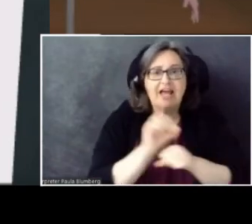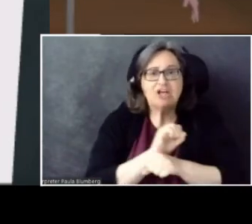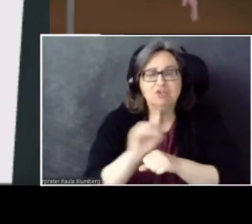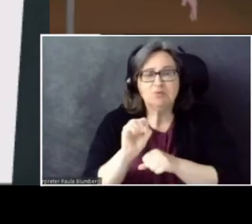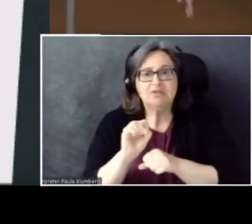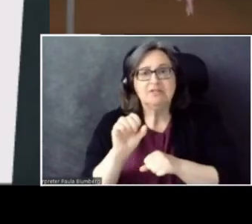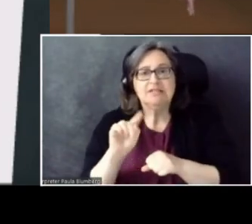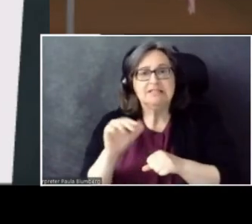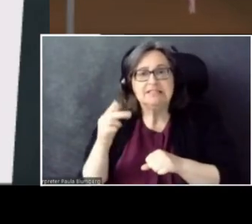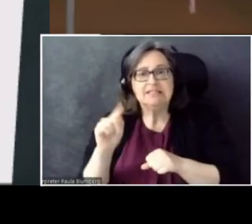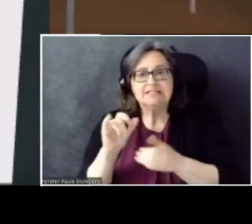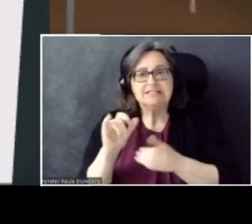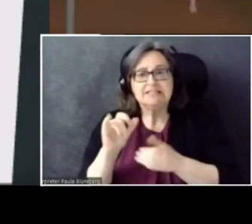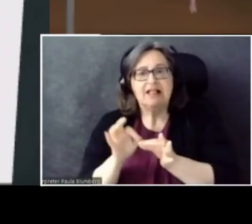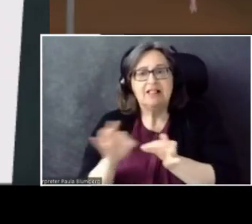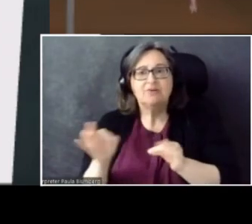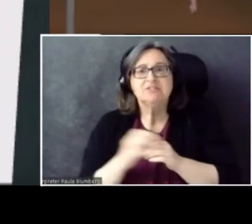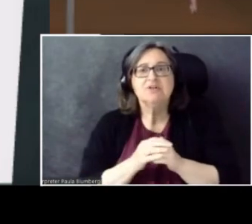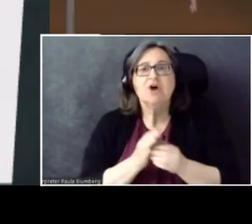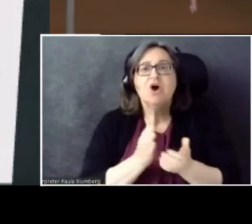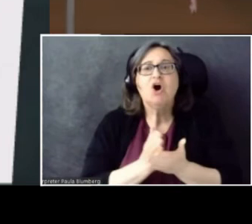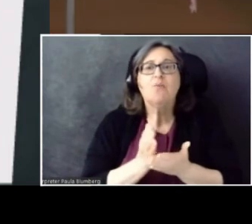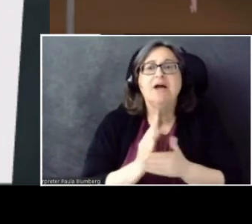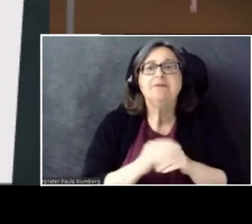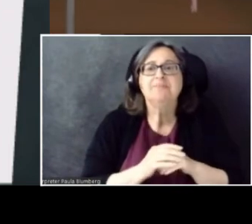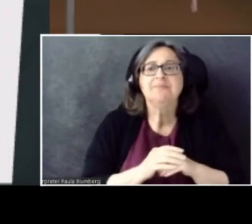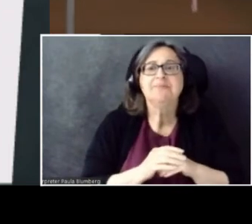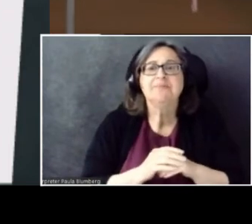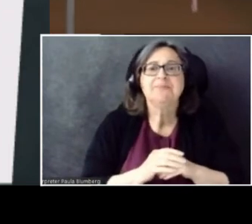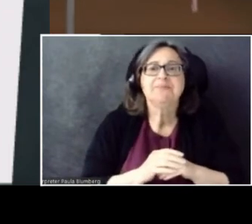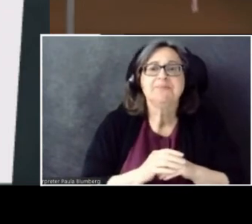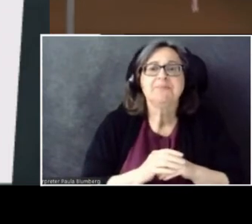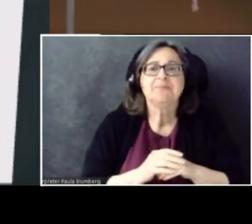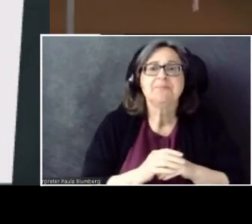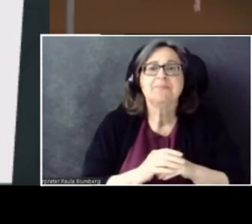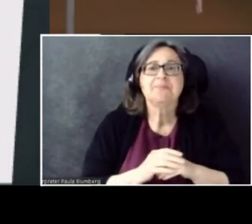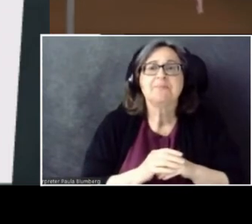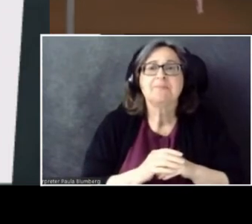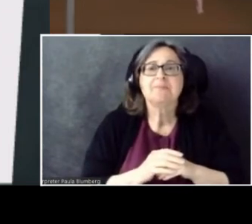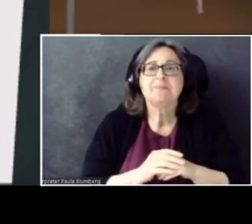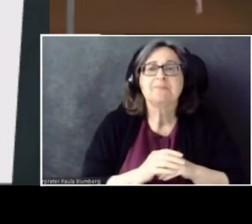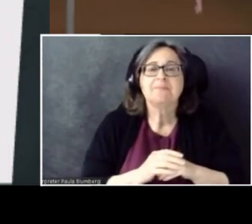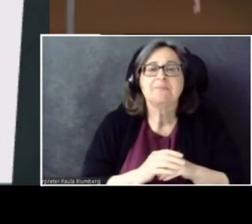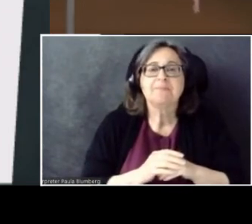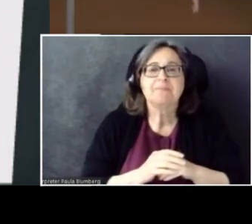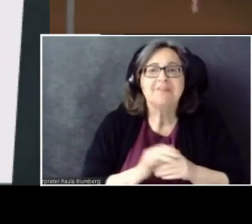All right. It's gonna be hard to see.